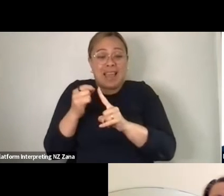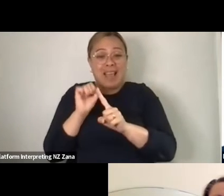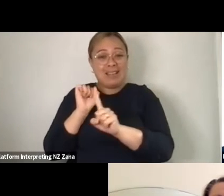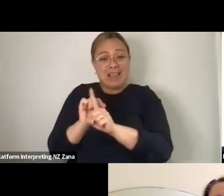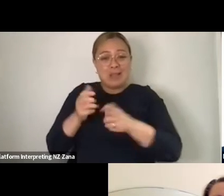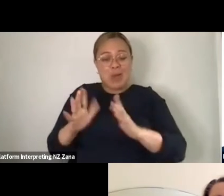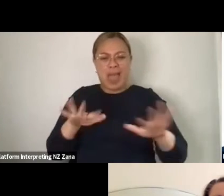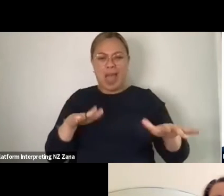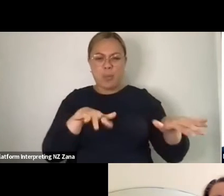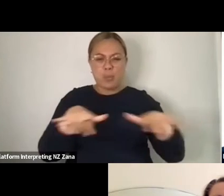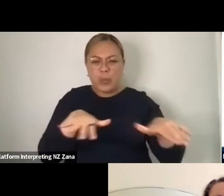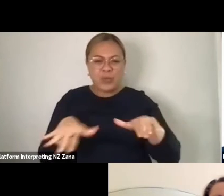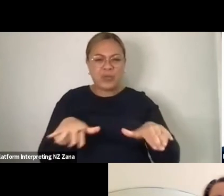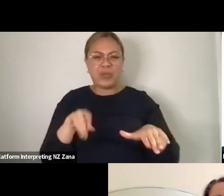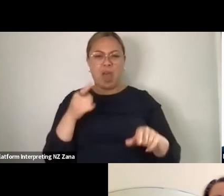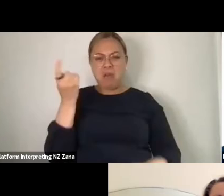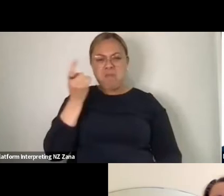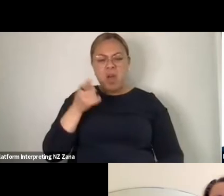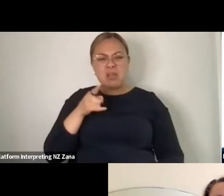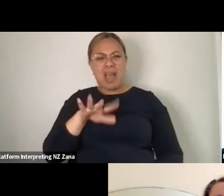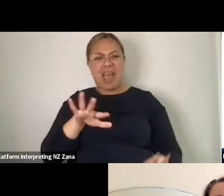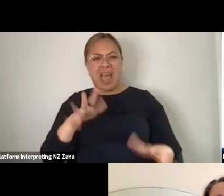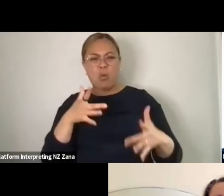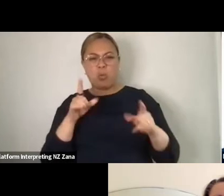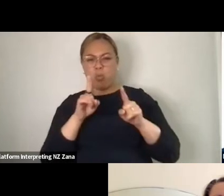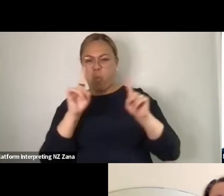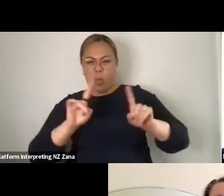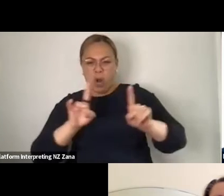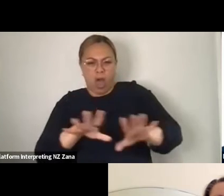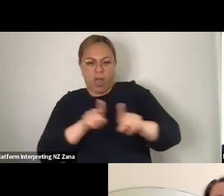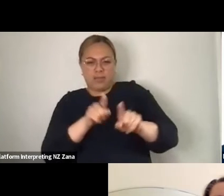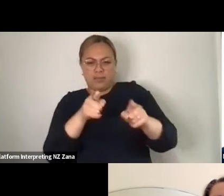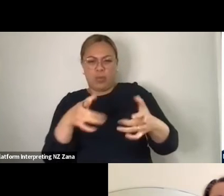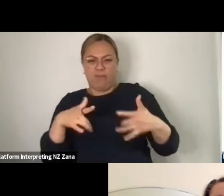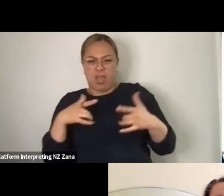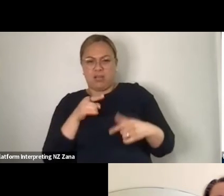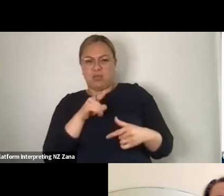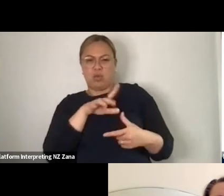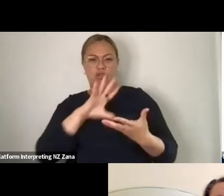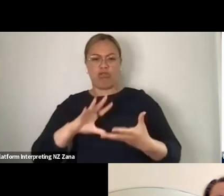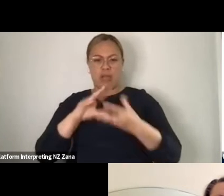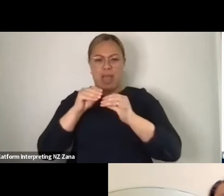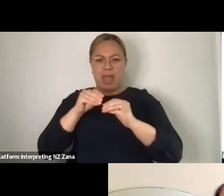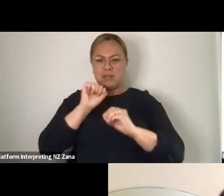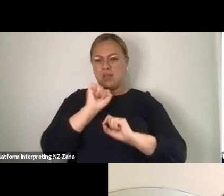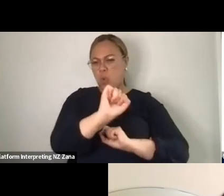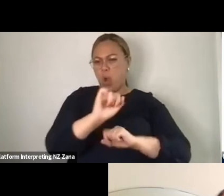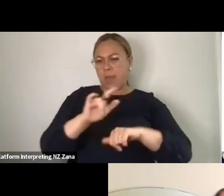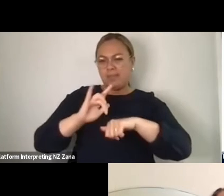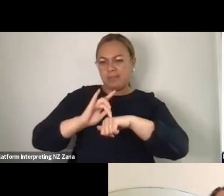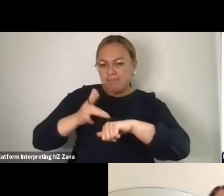was it like for you, creating this piece? thank you yeah it's it's definitely exciting